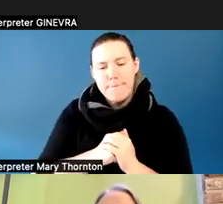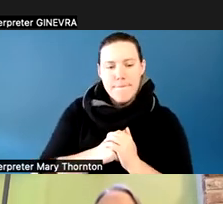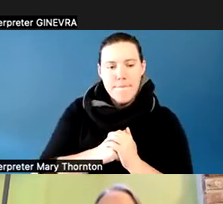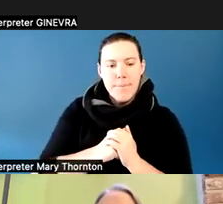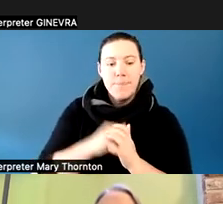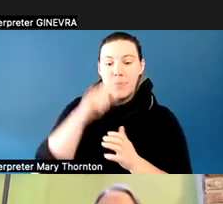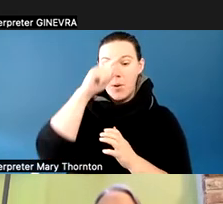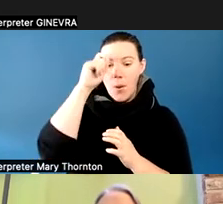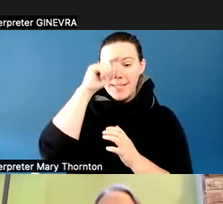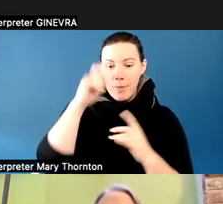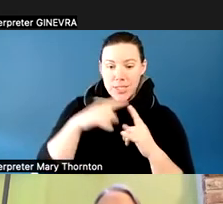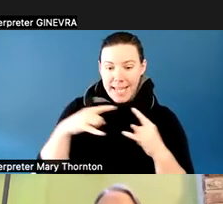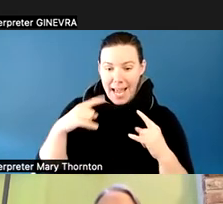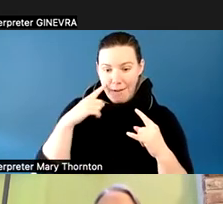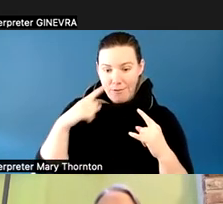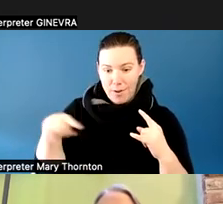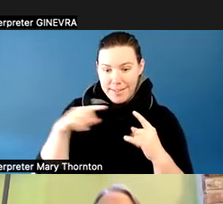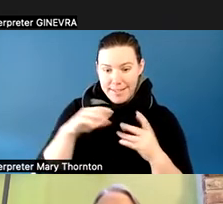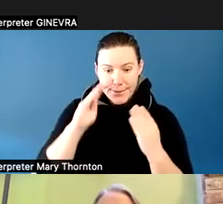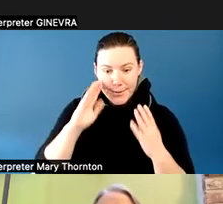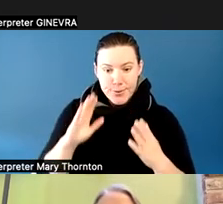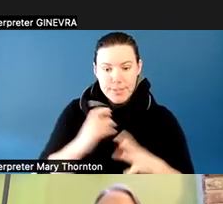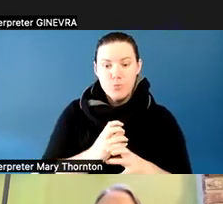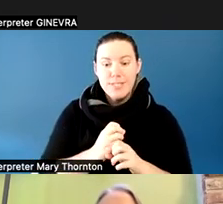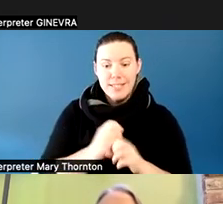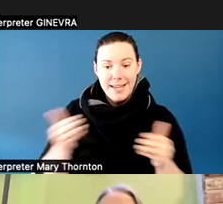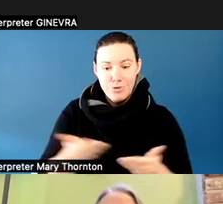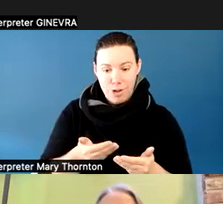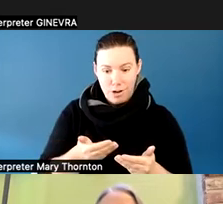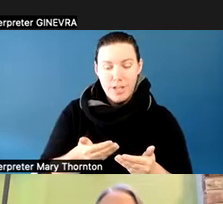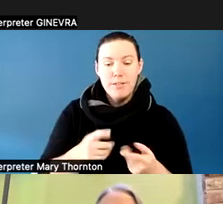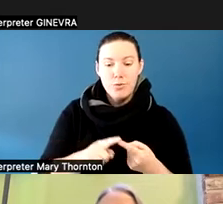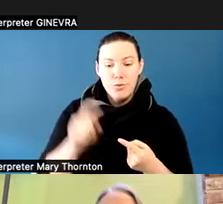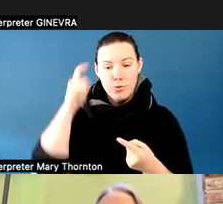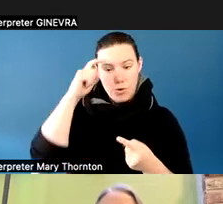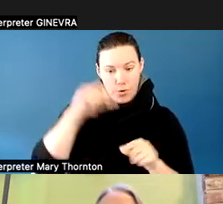so for these students, they receive an introduction to neuroscience and neural engineering and neuro-ethics,